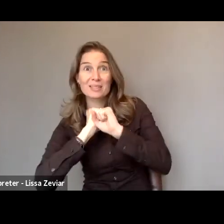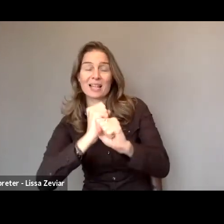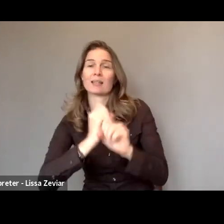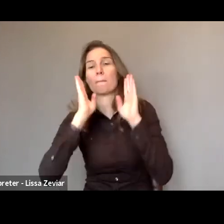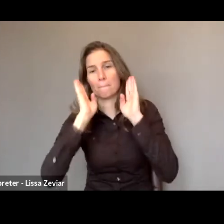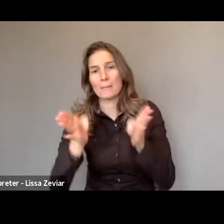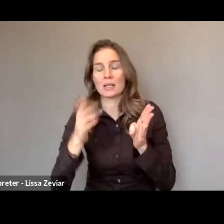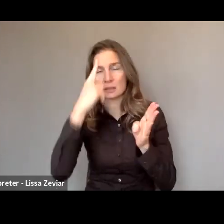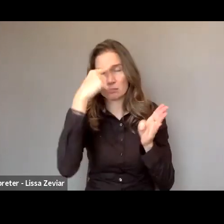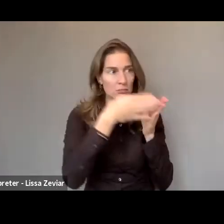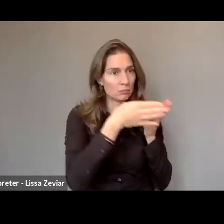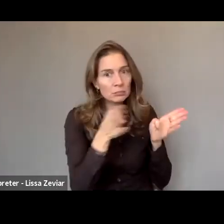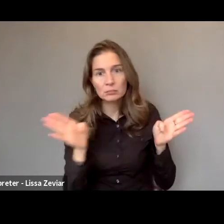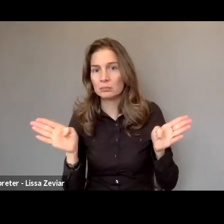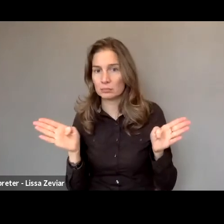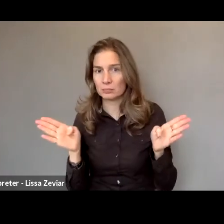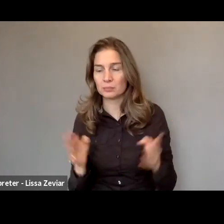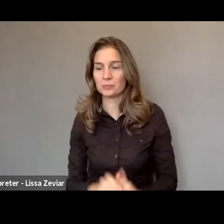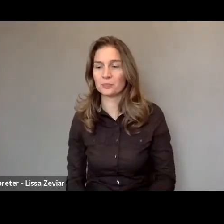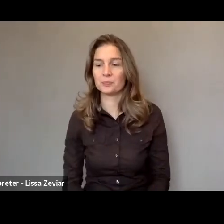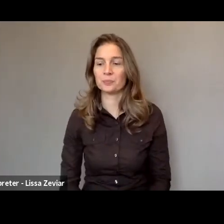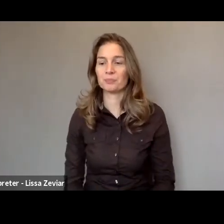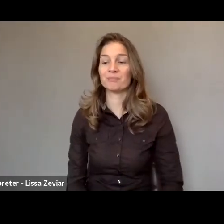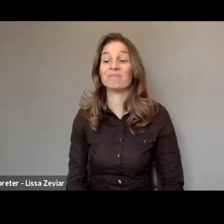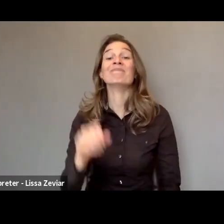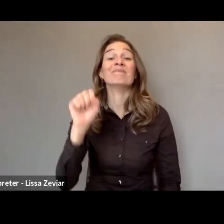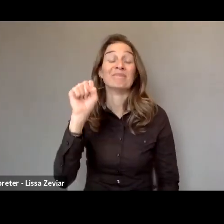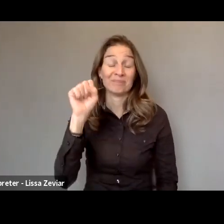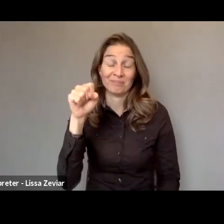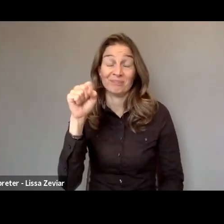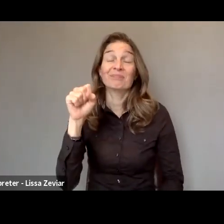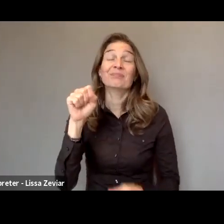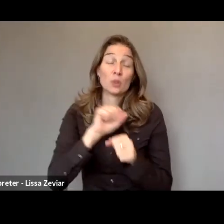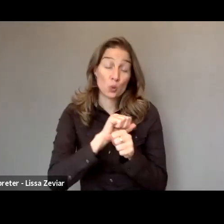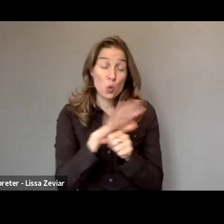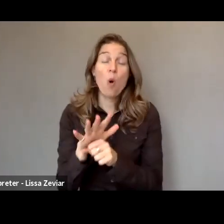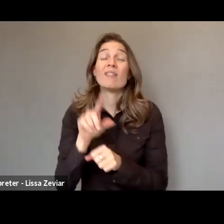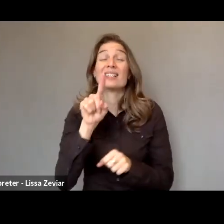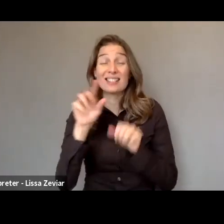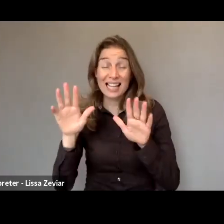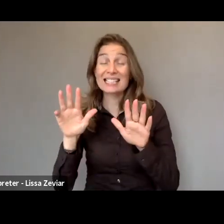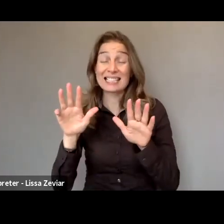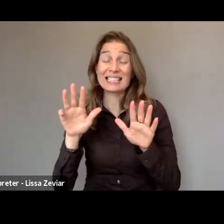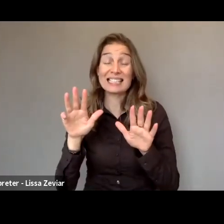Unfortunately as the situation worsened under COVID-19 because of the enabling environment for perpetrators